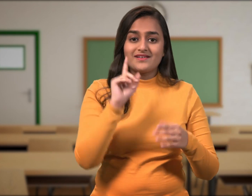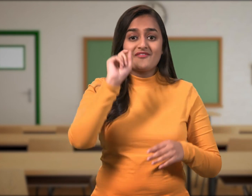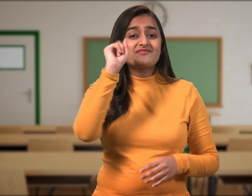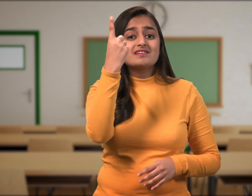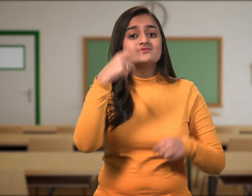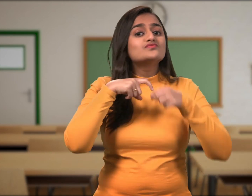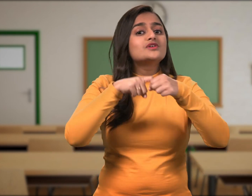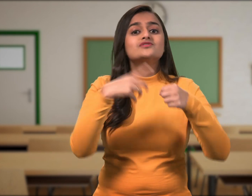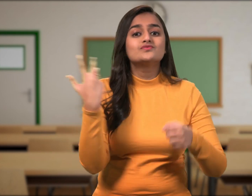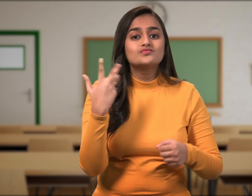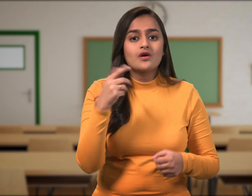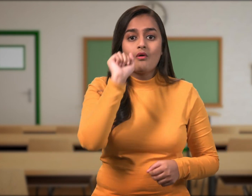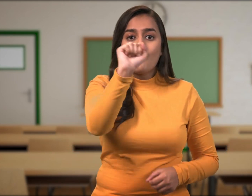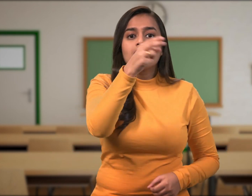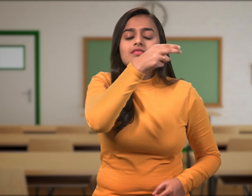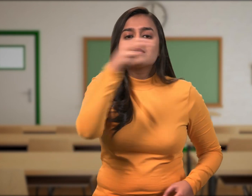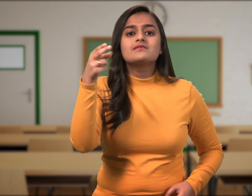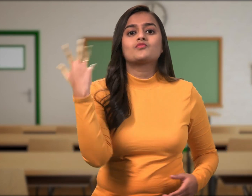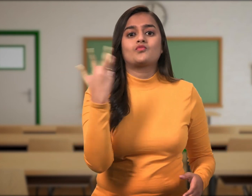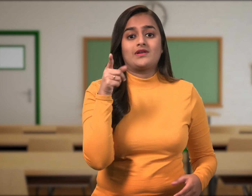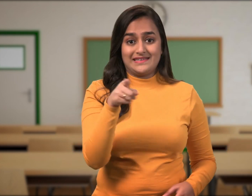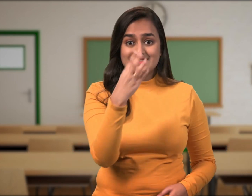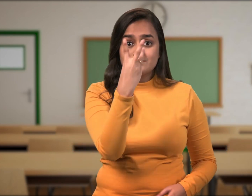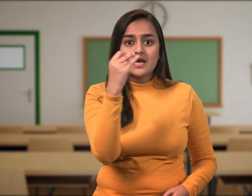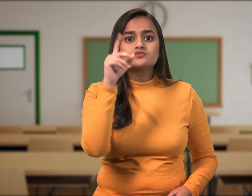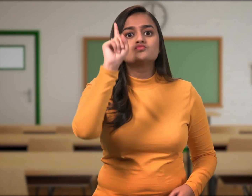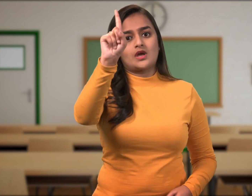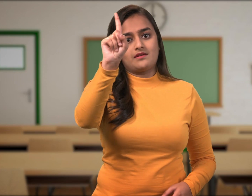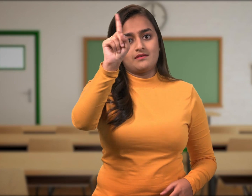1) Your Name? (1 Mark)